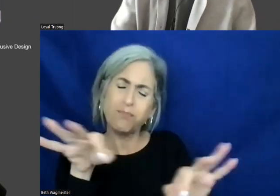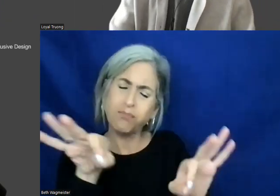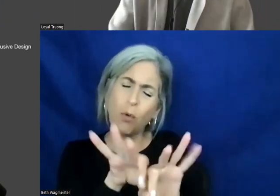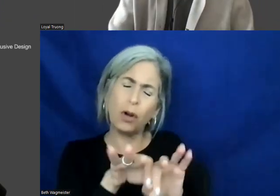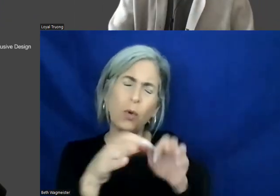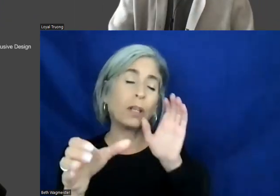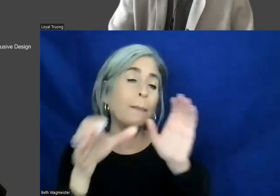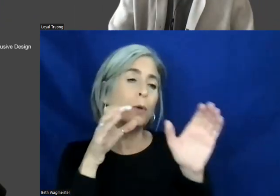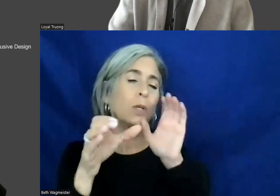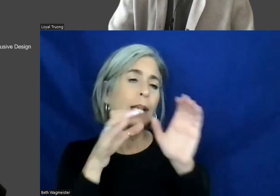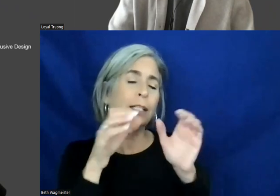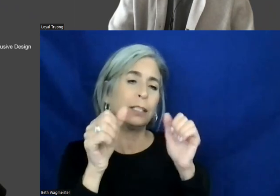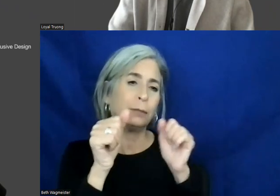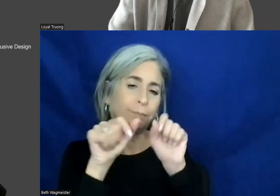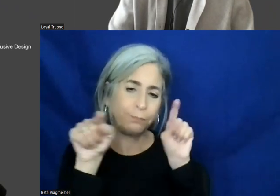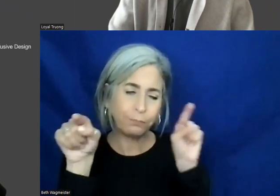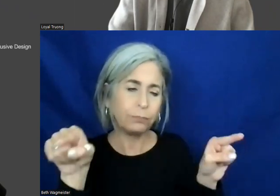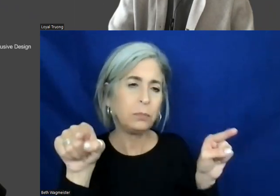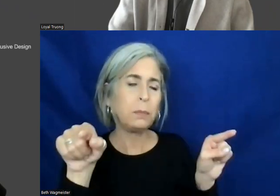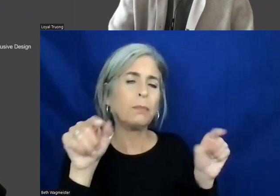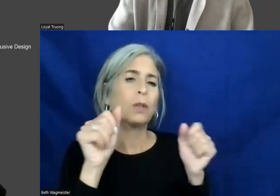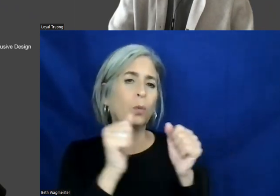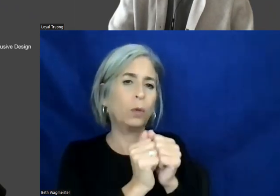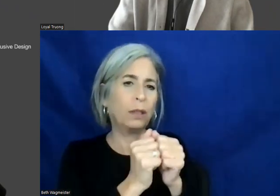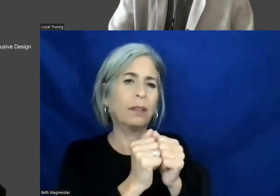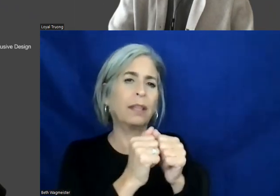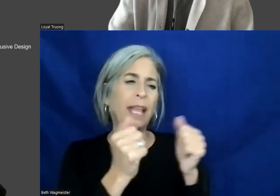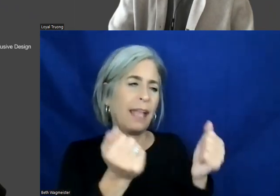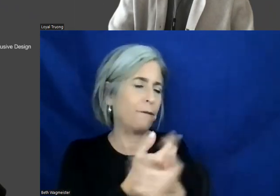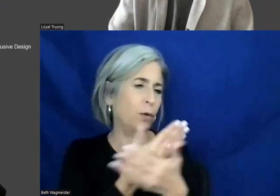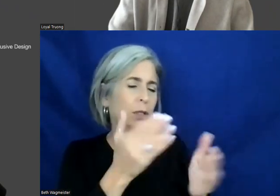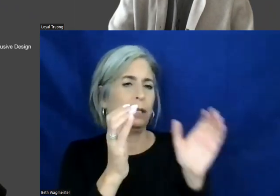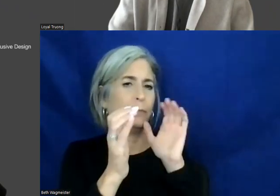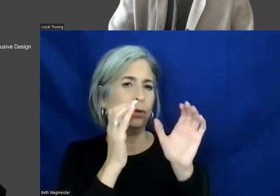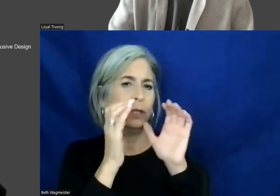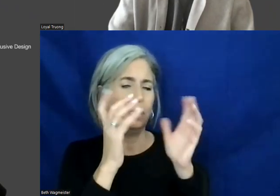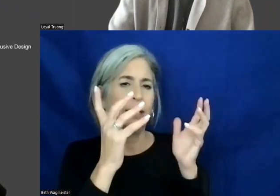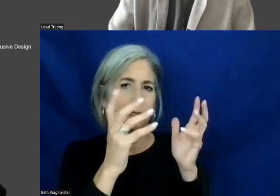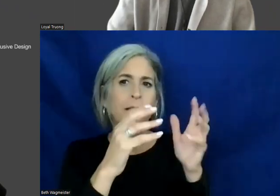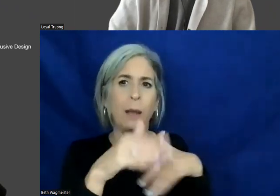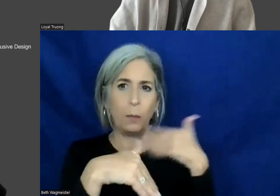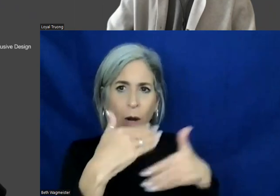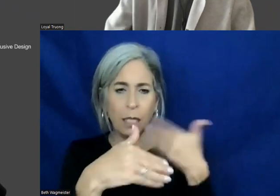design discover phases and the build and release. It is an agile process and we're working with,